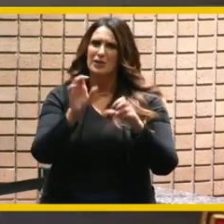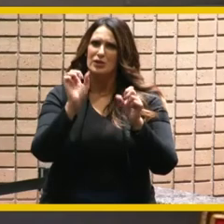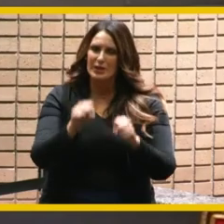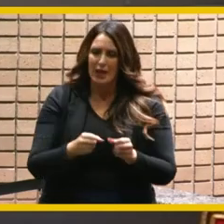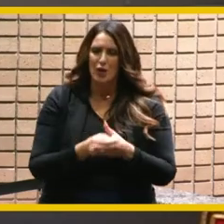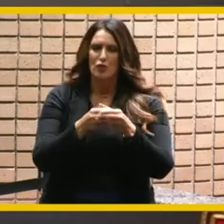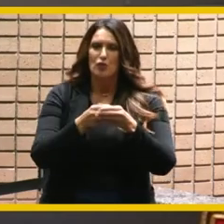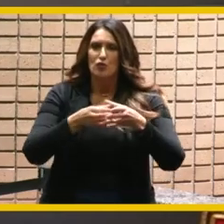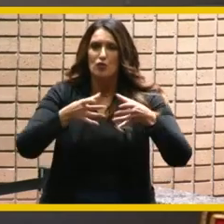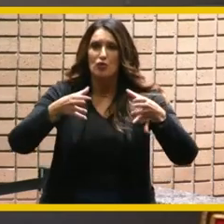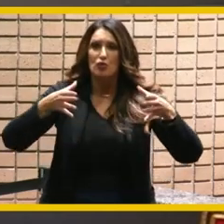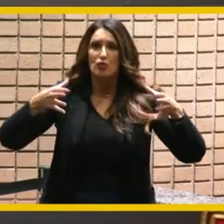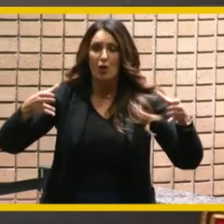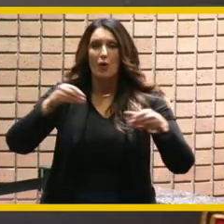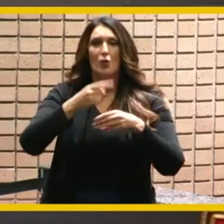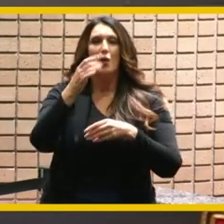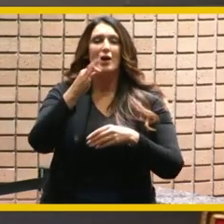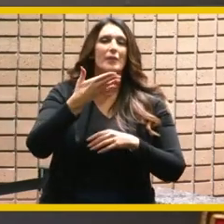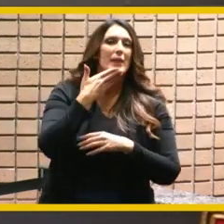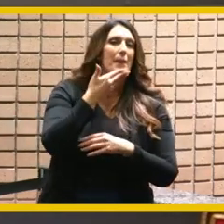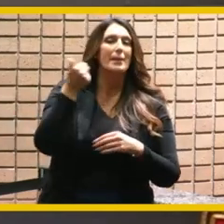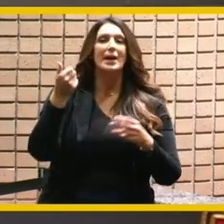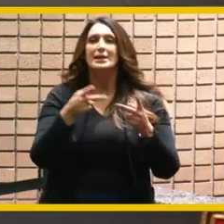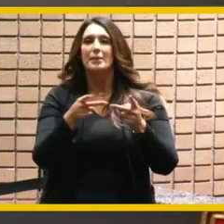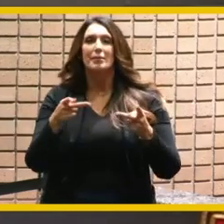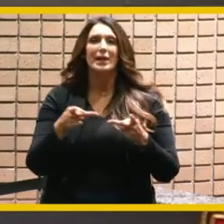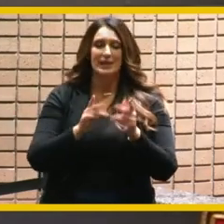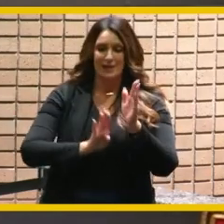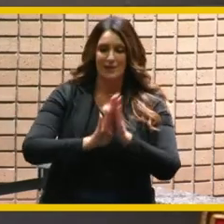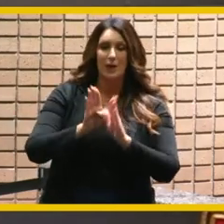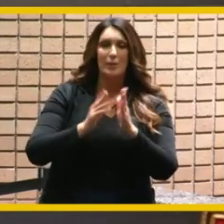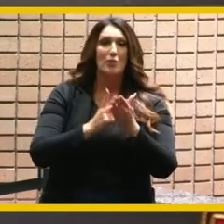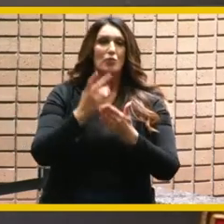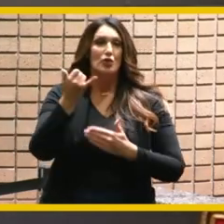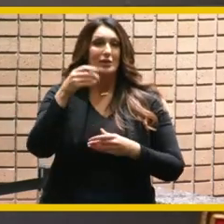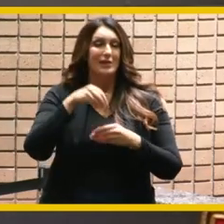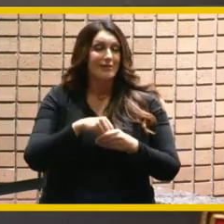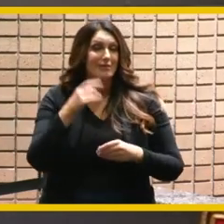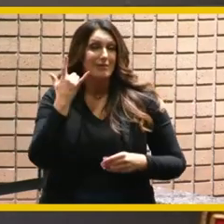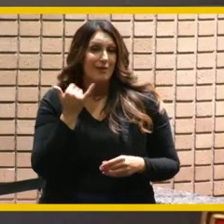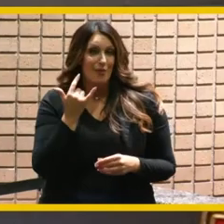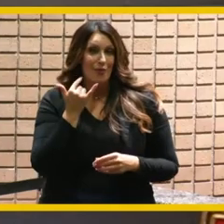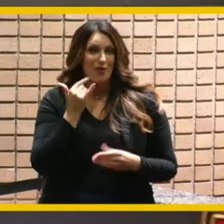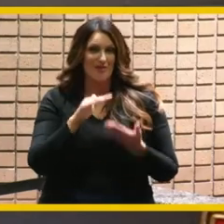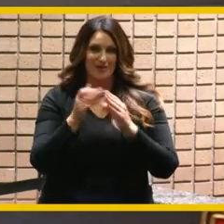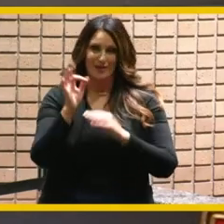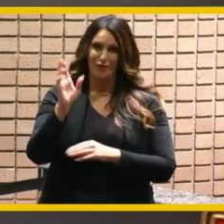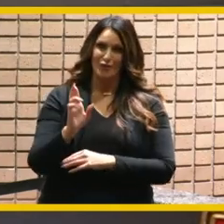has resulted in one of the best places to develop projects in california thank you rusty